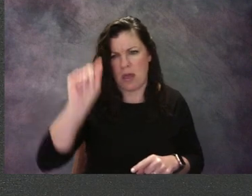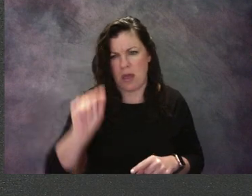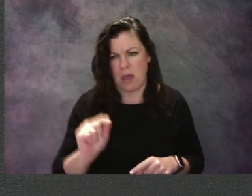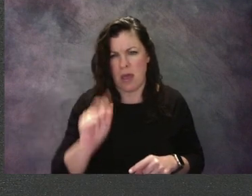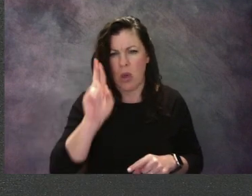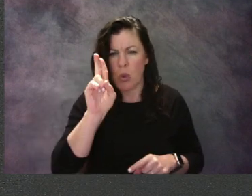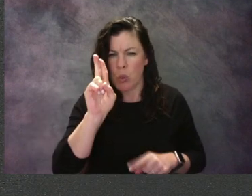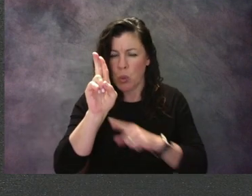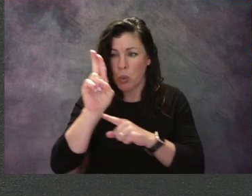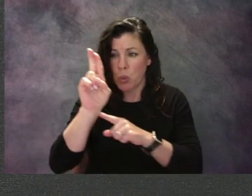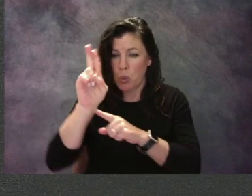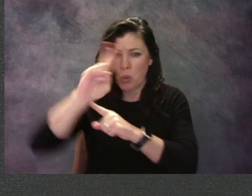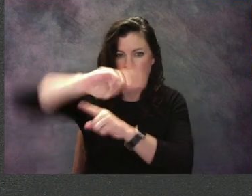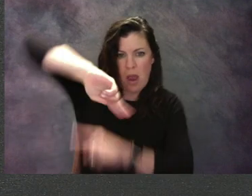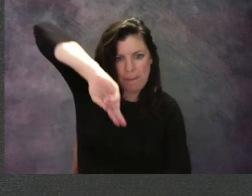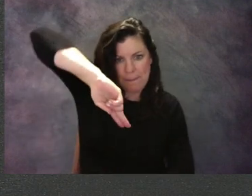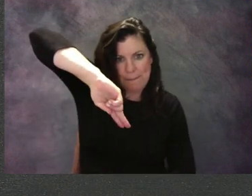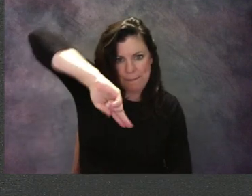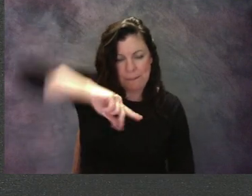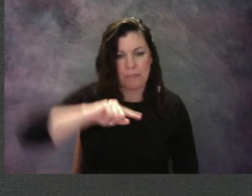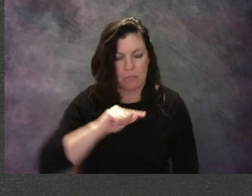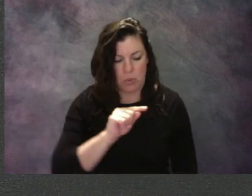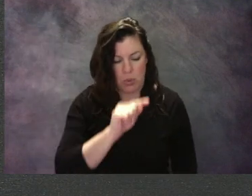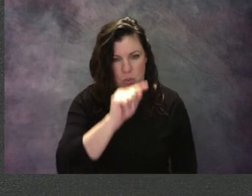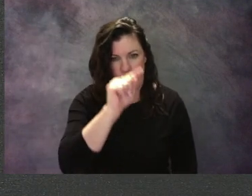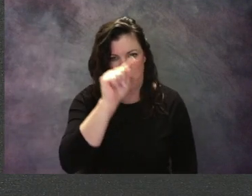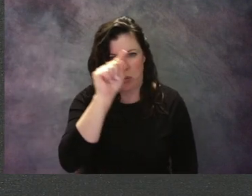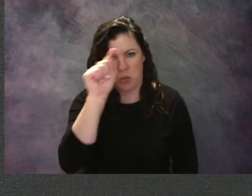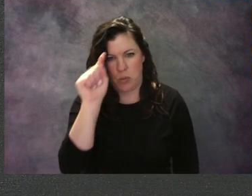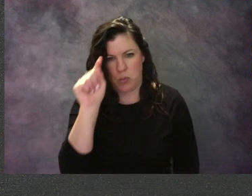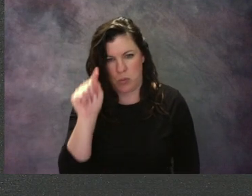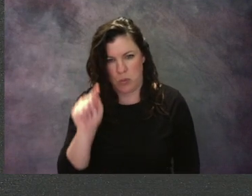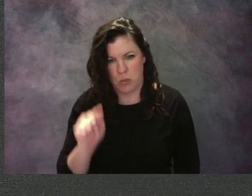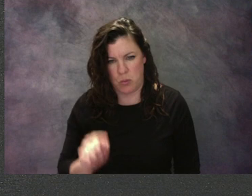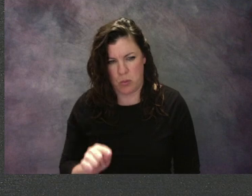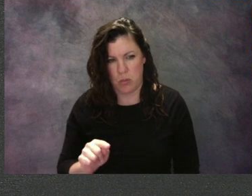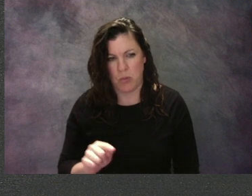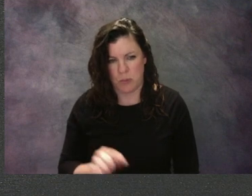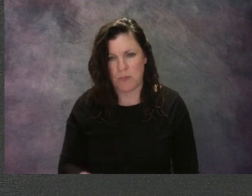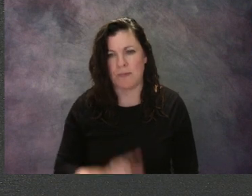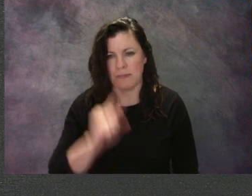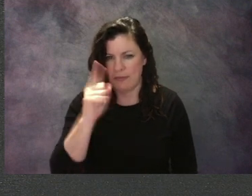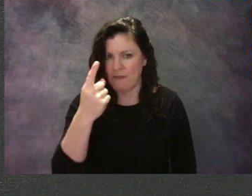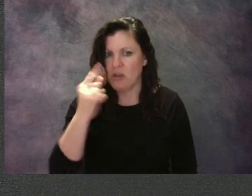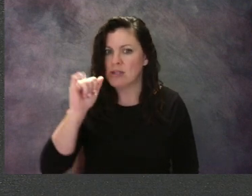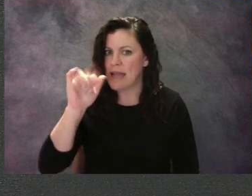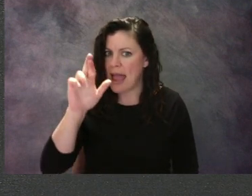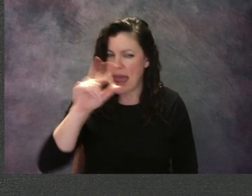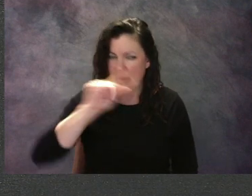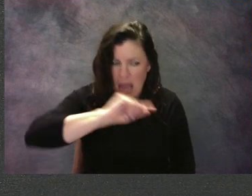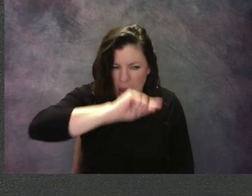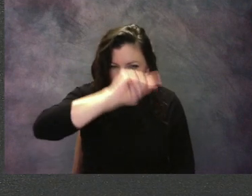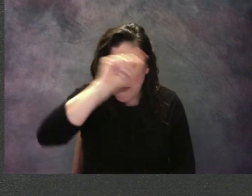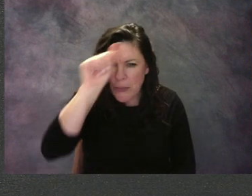this curved line that goes up near the top and comes back down. I'm gonna air draw it first, and when I'm ready,